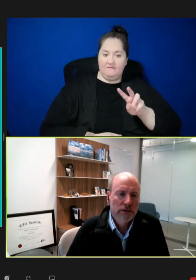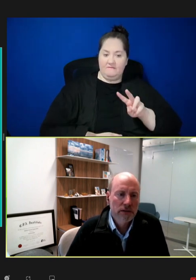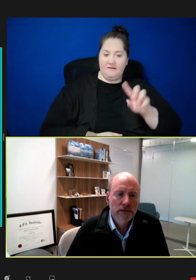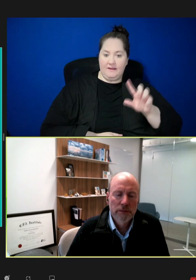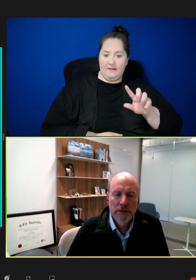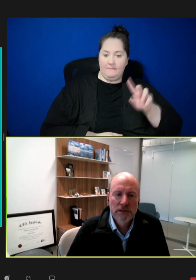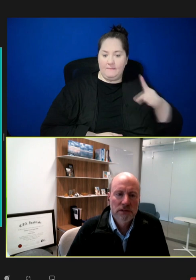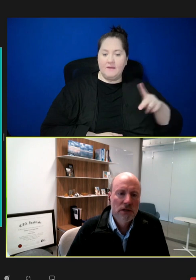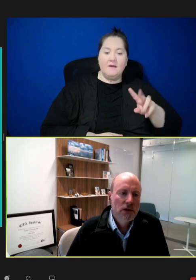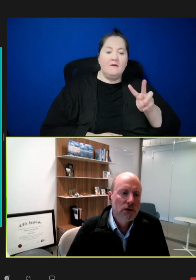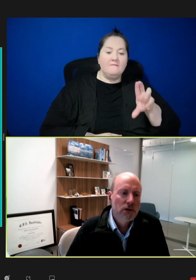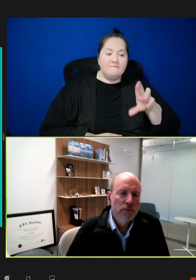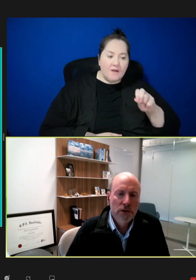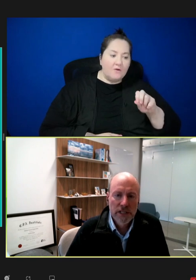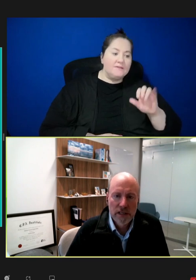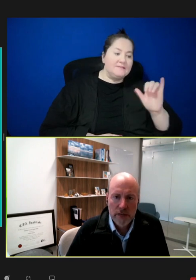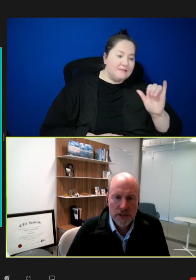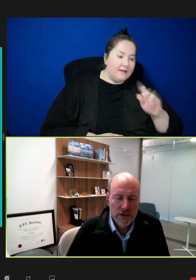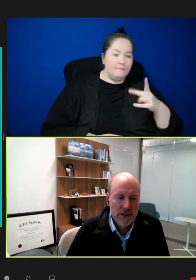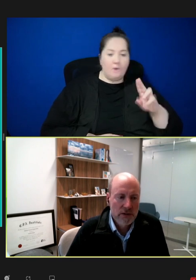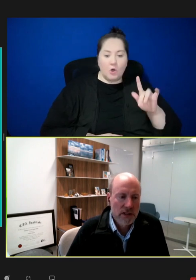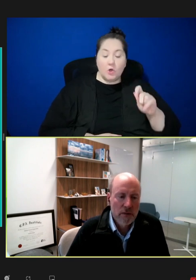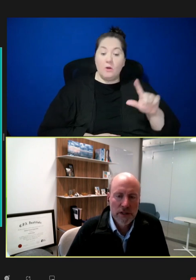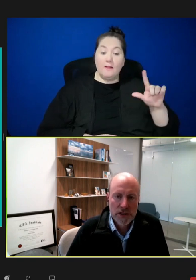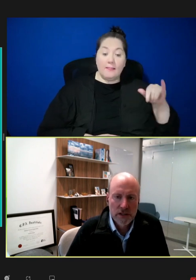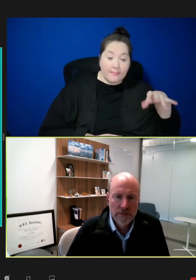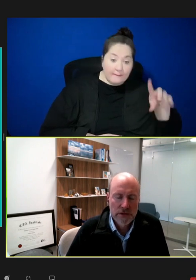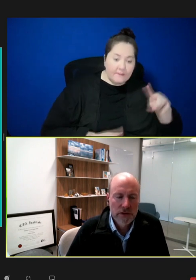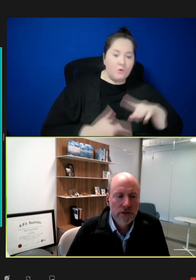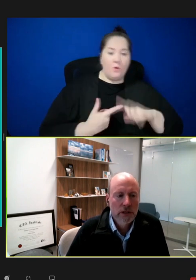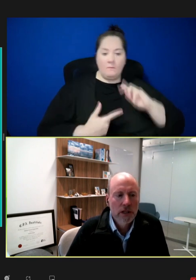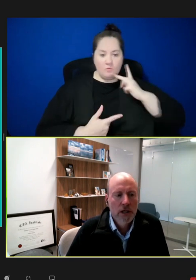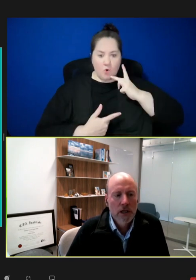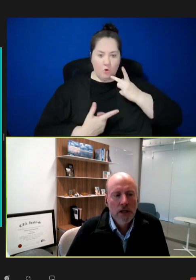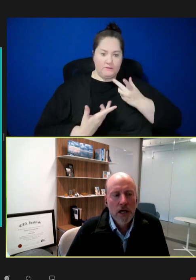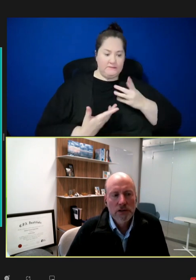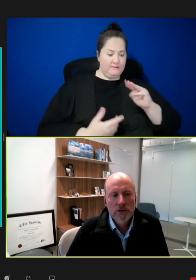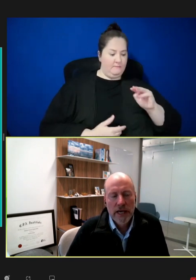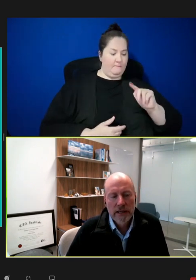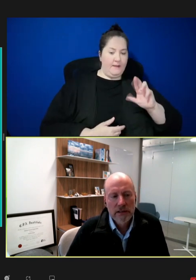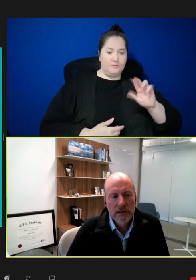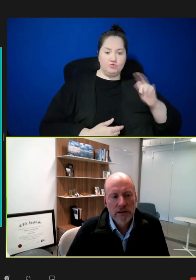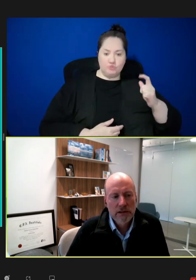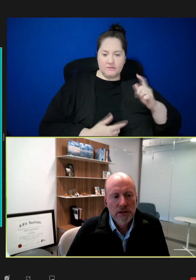either lipids or protein matrix or a combination of the two. So, that,